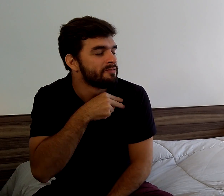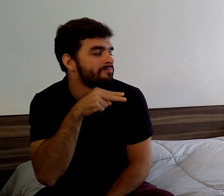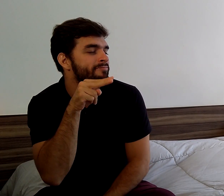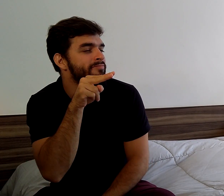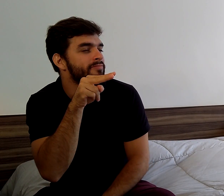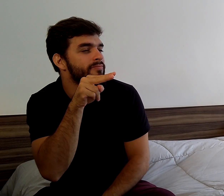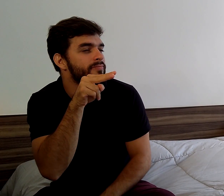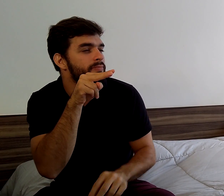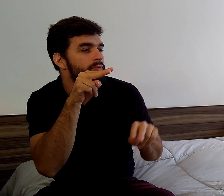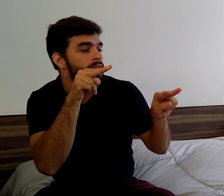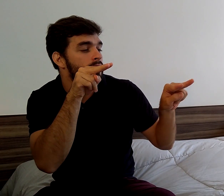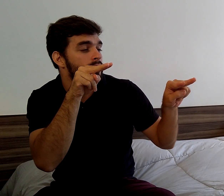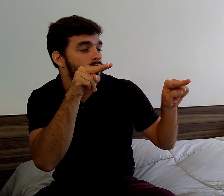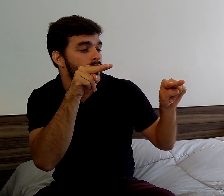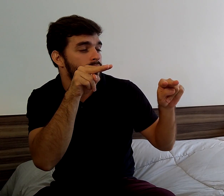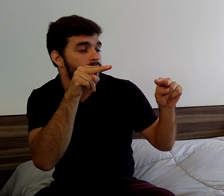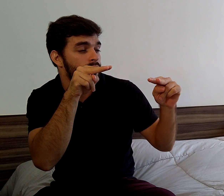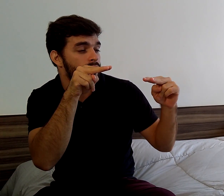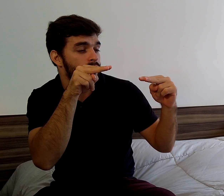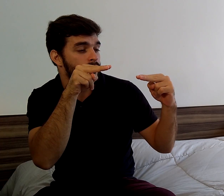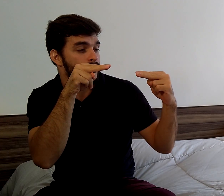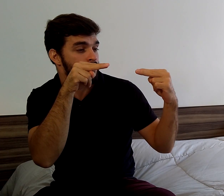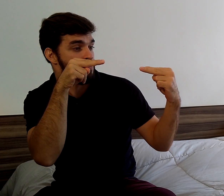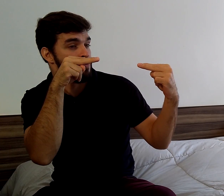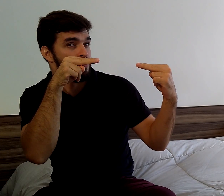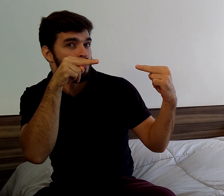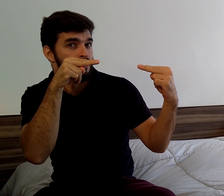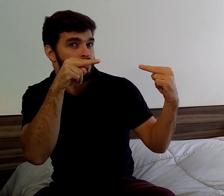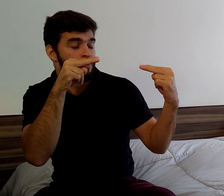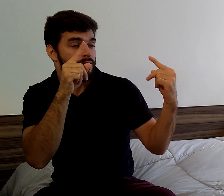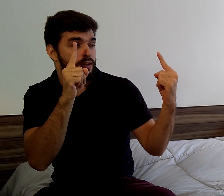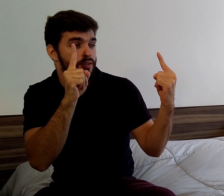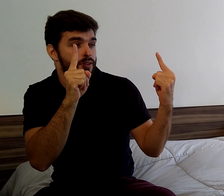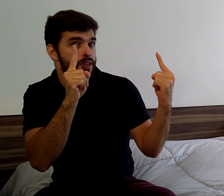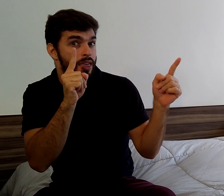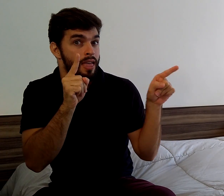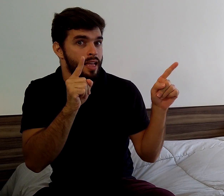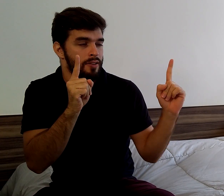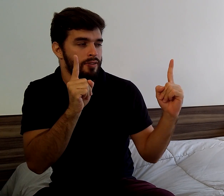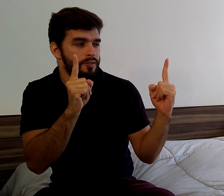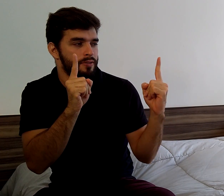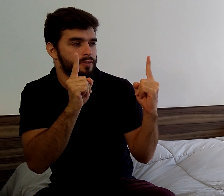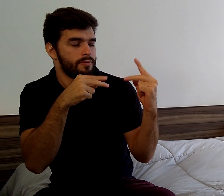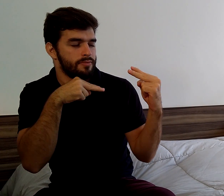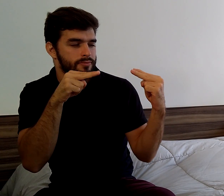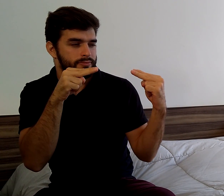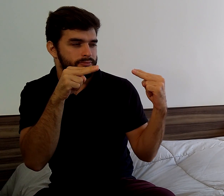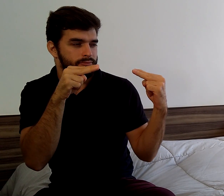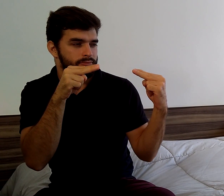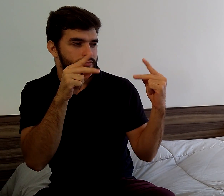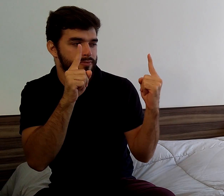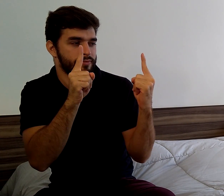She turned her face to me, She took a step toward me